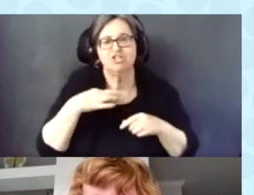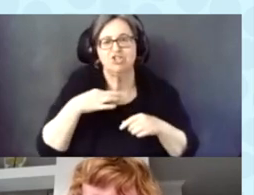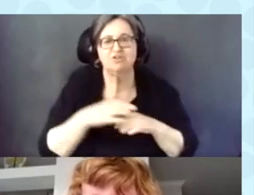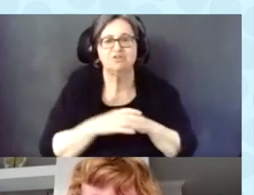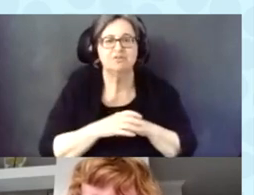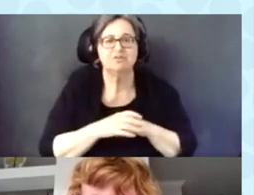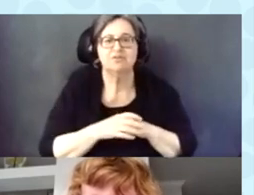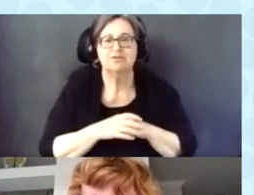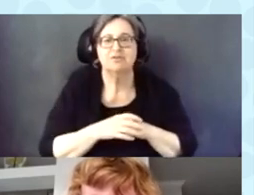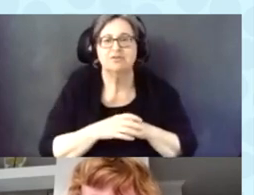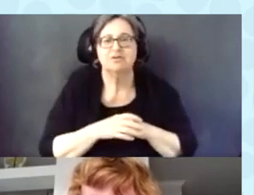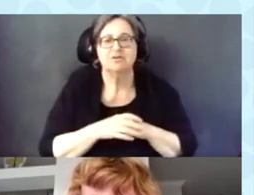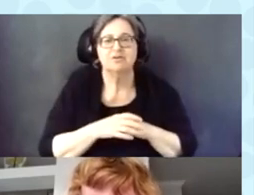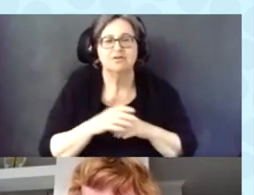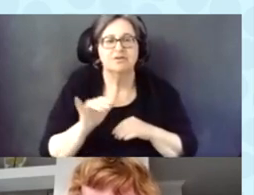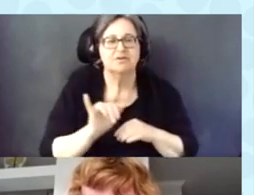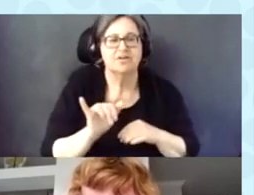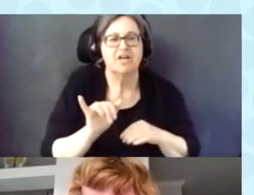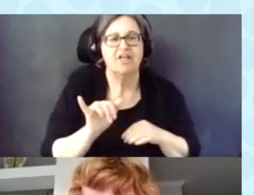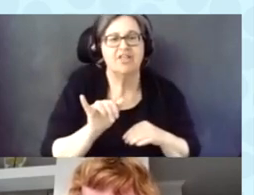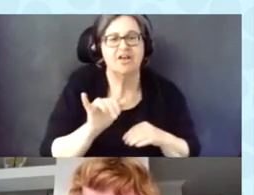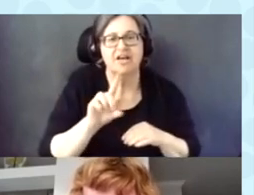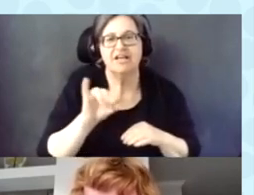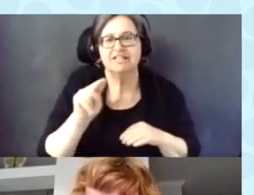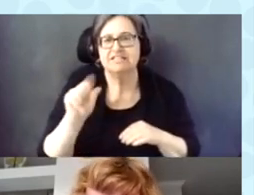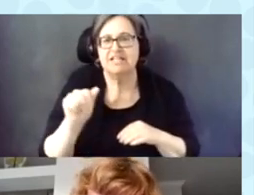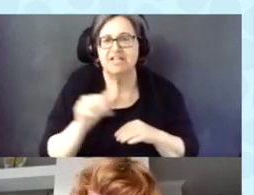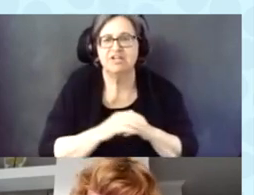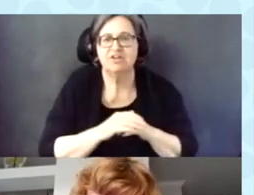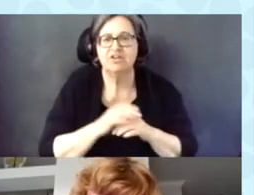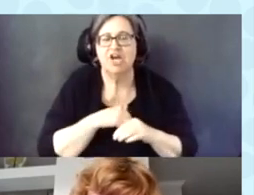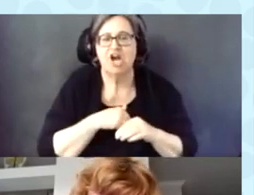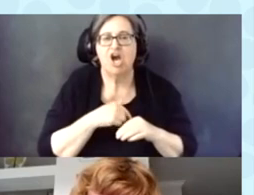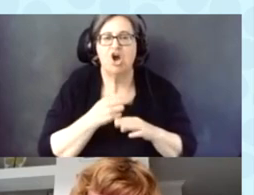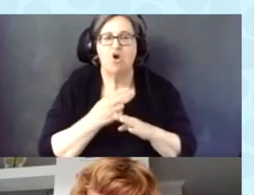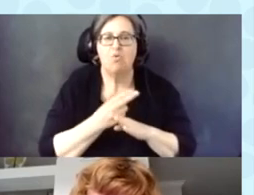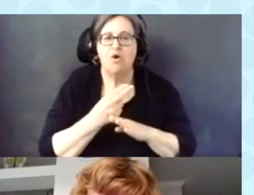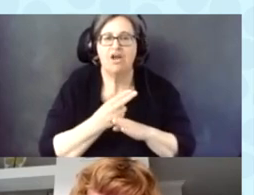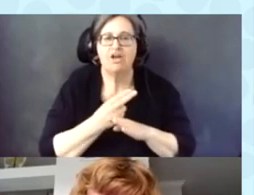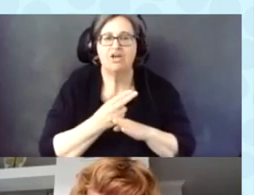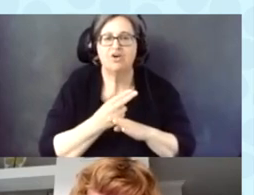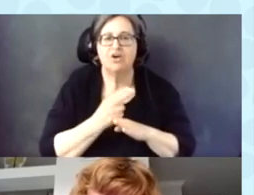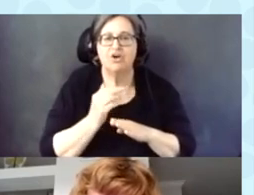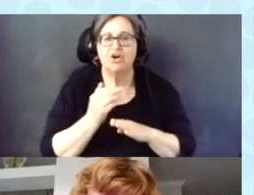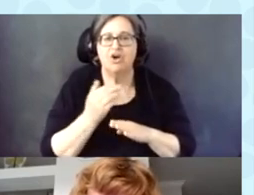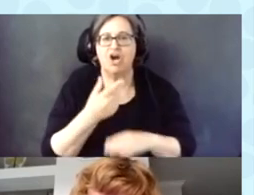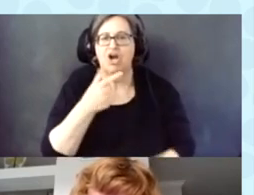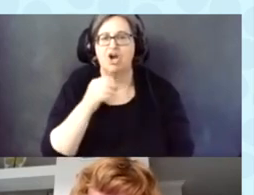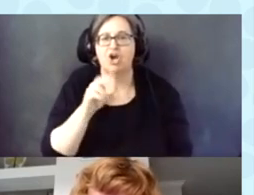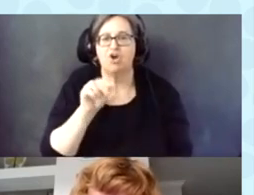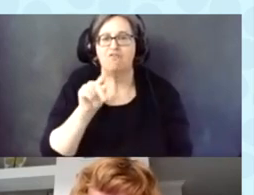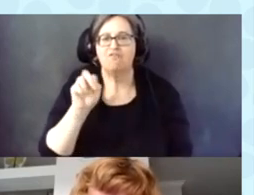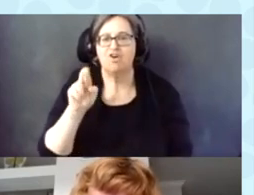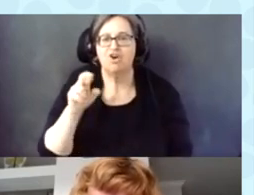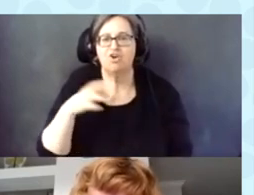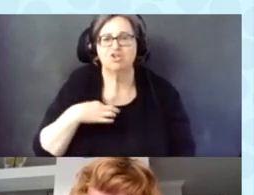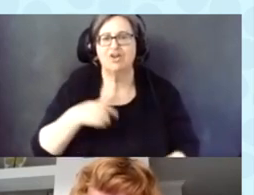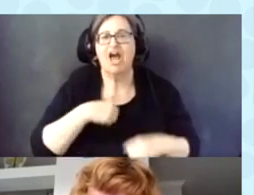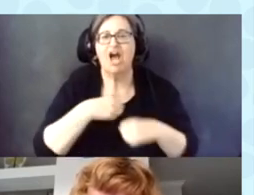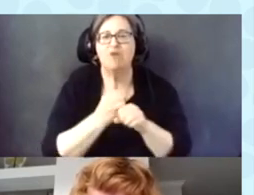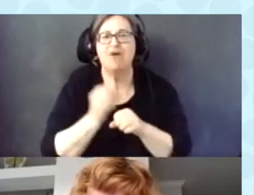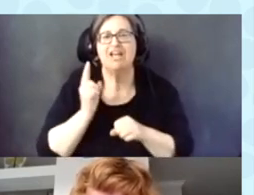And like Diana, I am wearing our GoVoter shirt which is "I make history every time I vote."